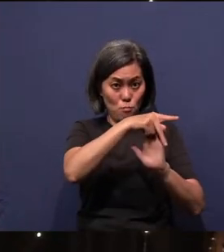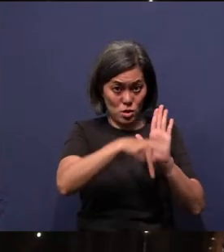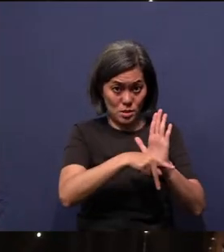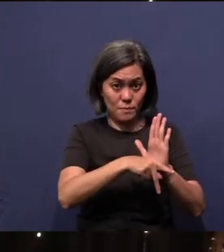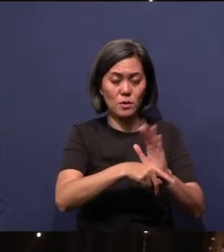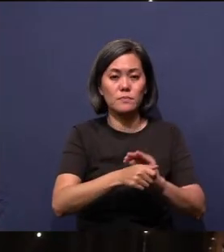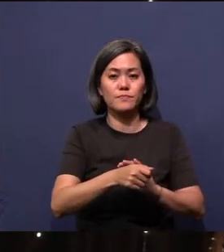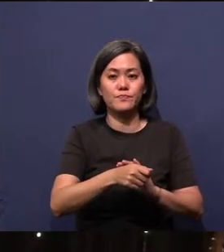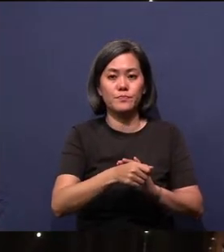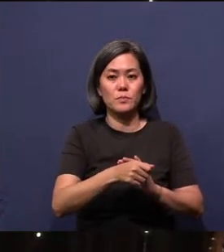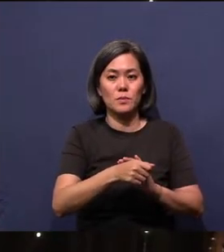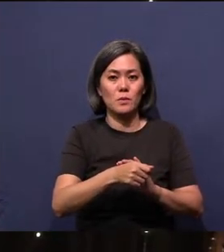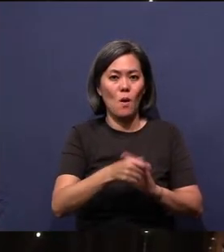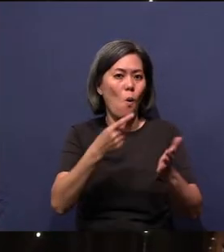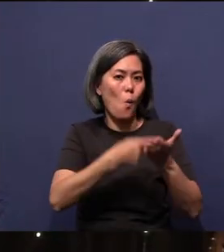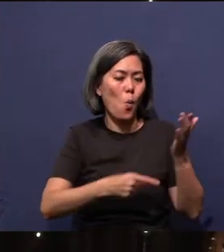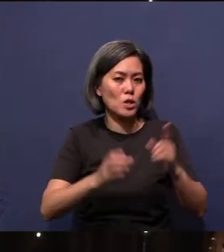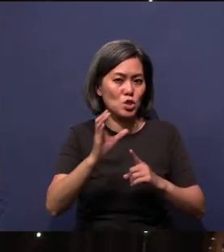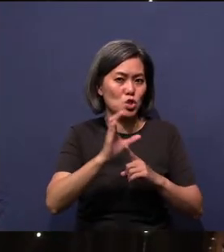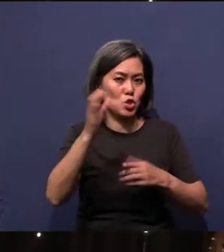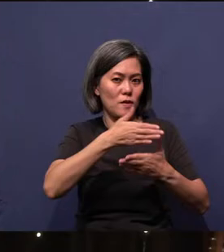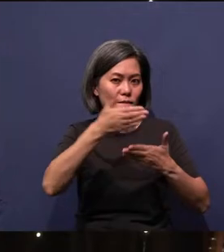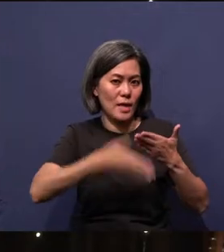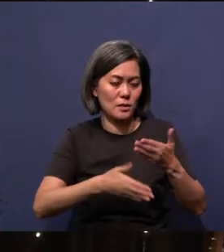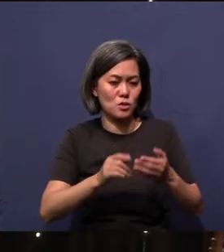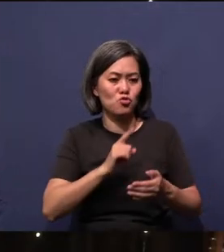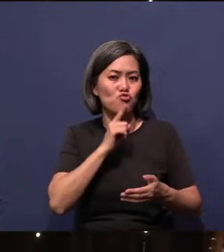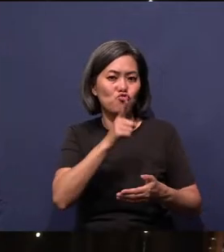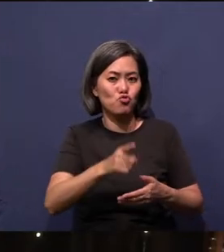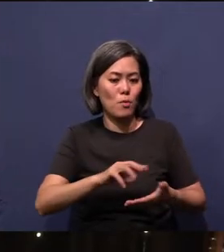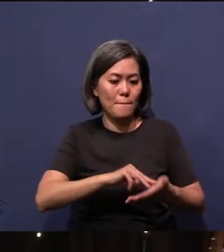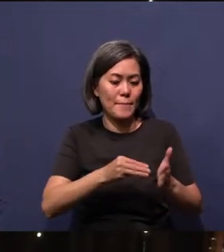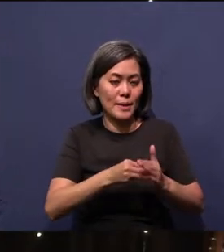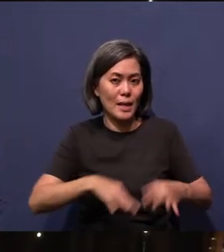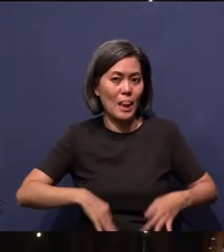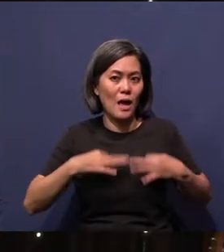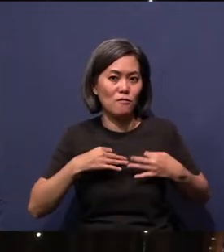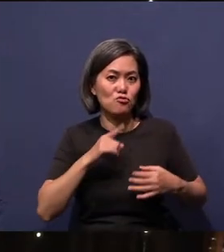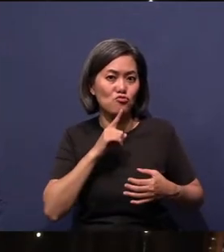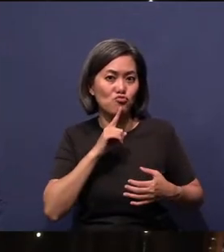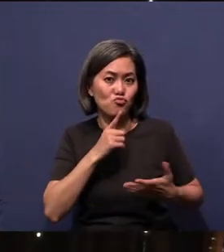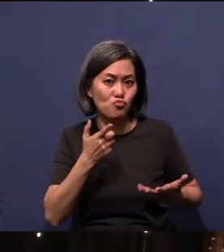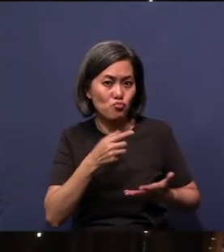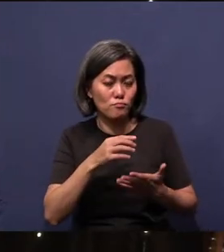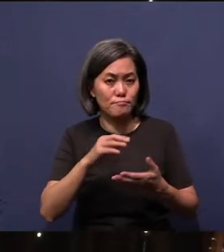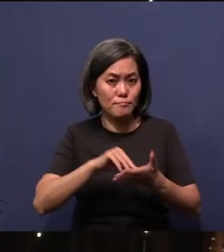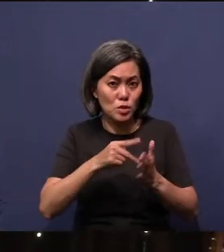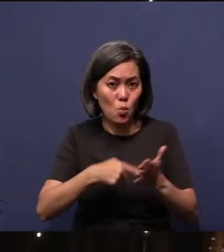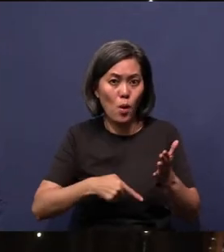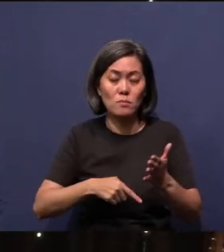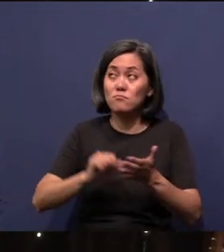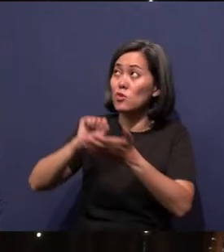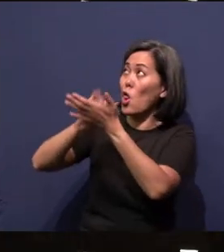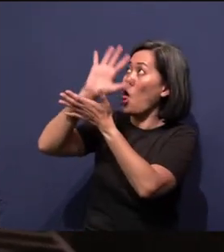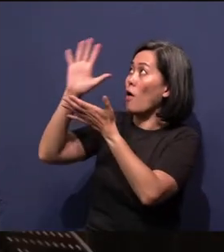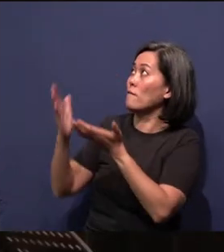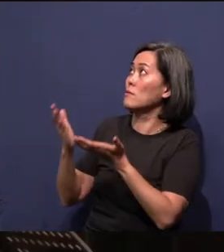end of man?" This is the true meaning of life. The chief end of man is this: "To glorify God and to enjoy Him forever."